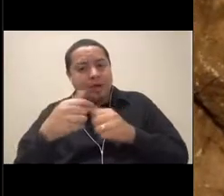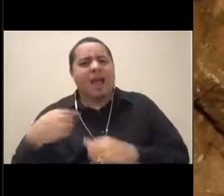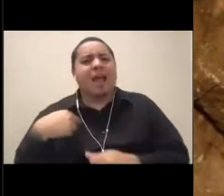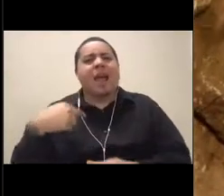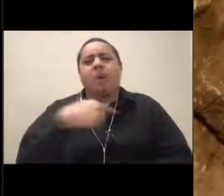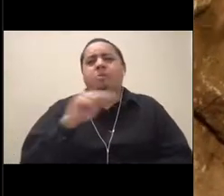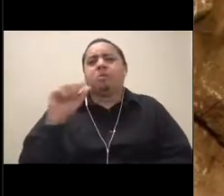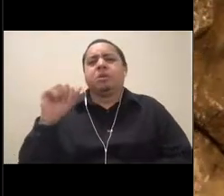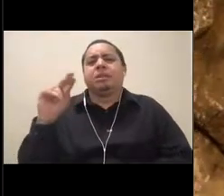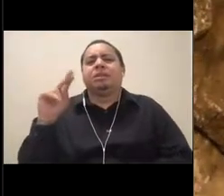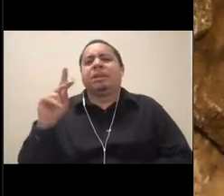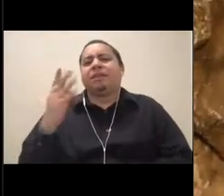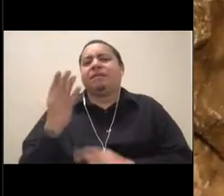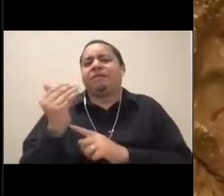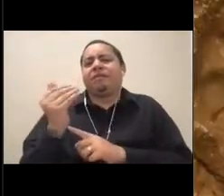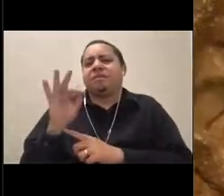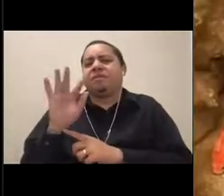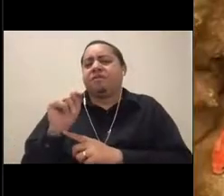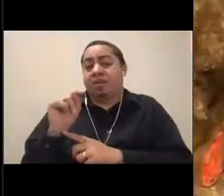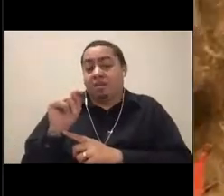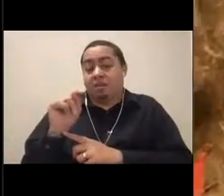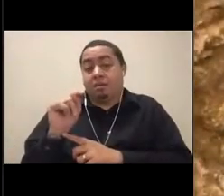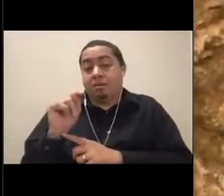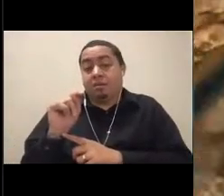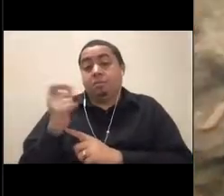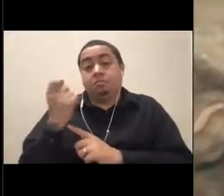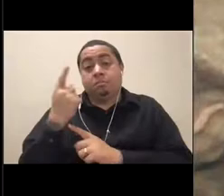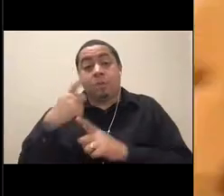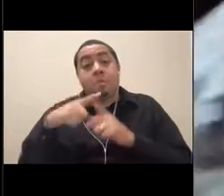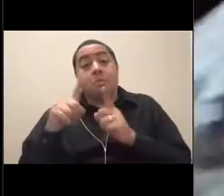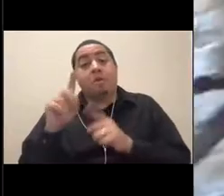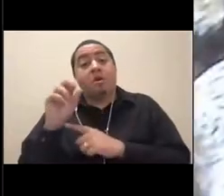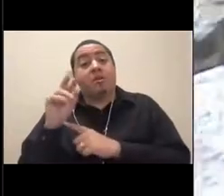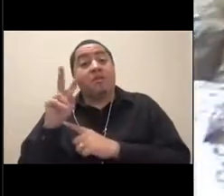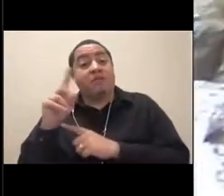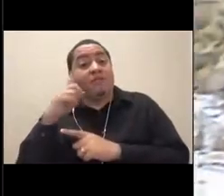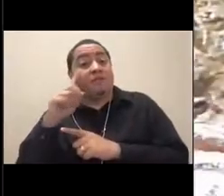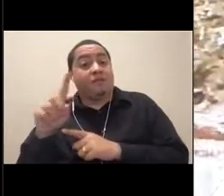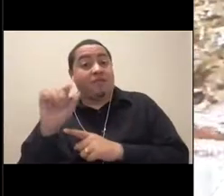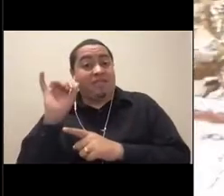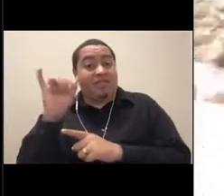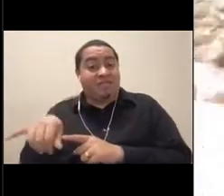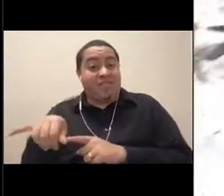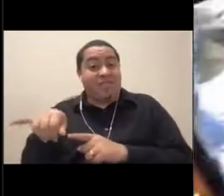But if we were using an ROV to explore the canyon, our ROV might be two miles down and well out of sight.